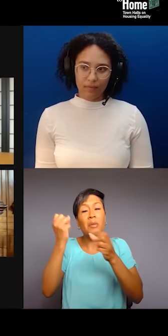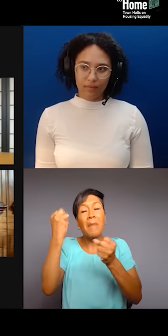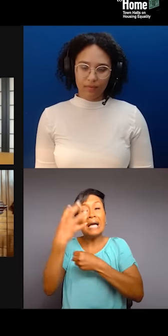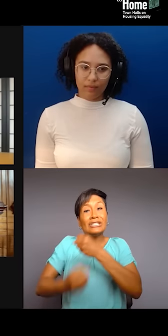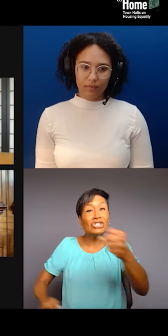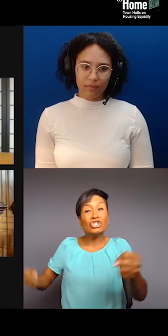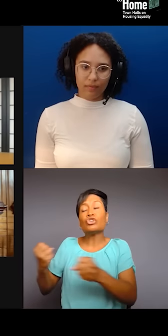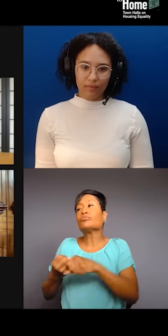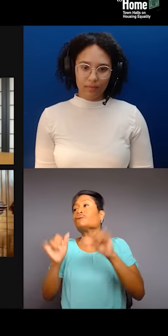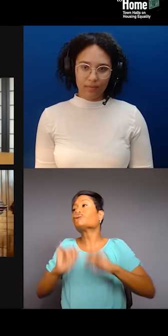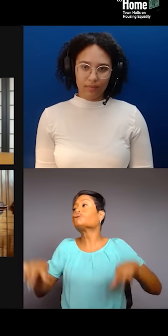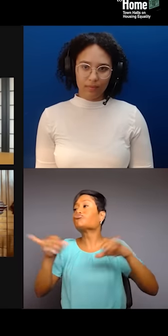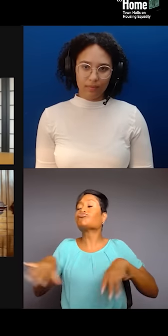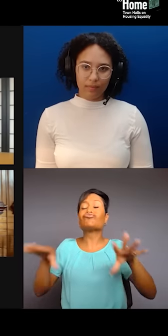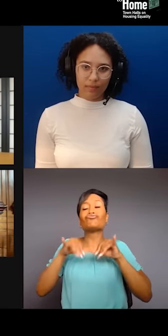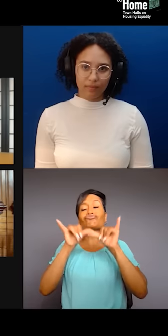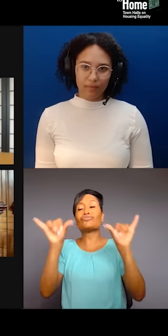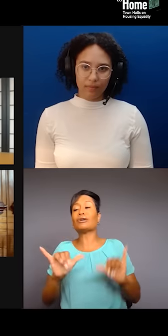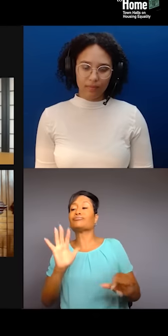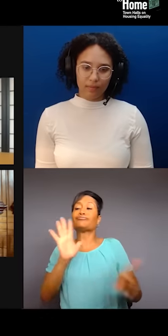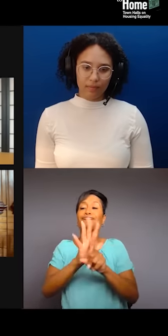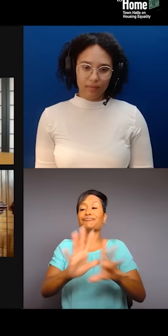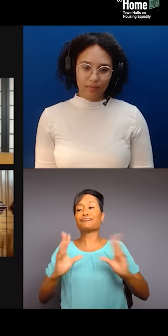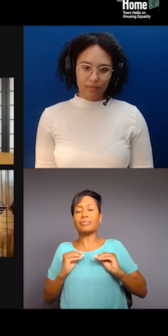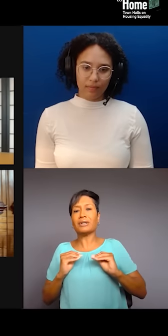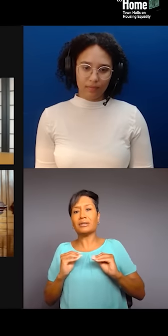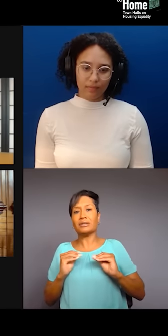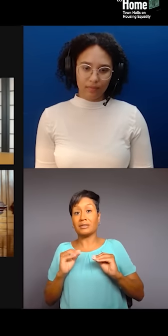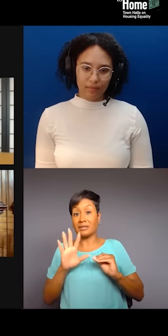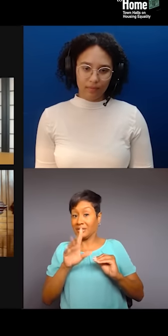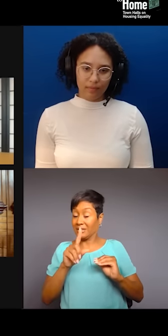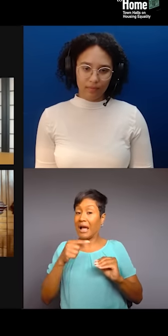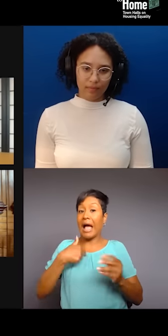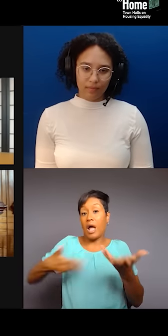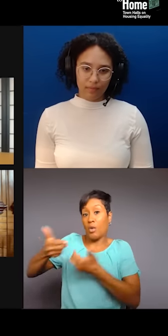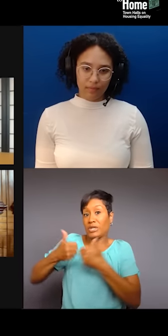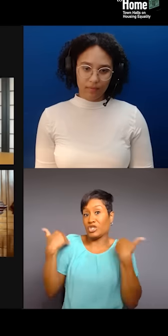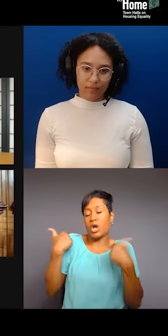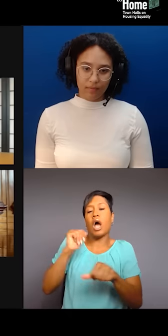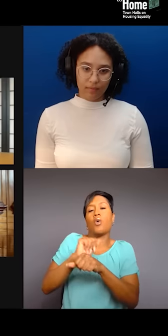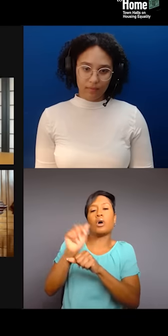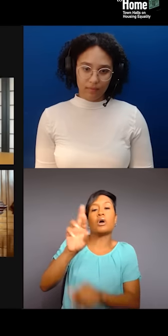This has been the system. And I watch, when I deal with my youth, I worked at Rikers, I worked at youth detention centers.